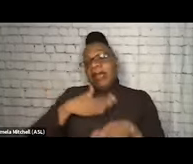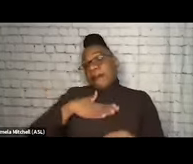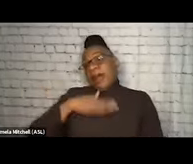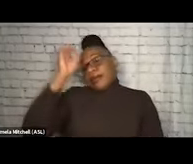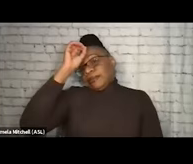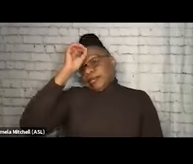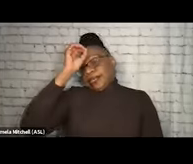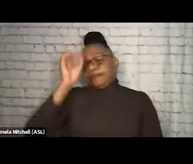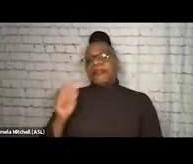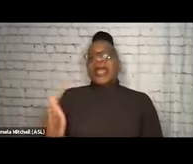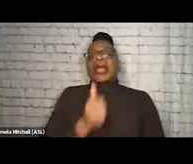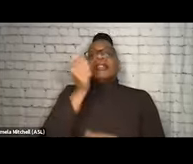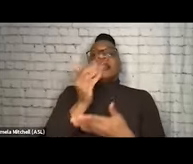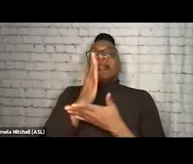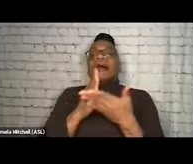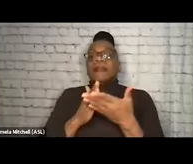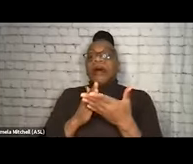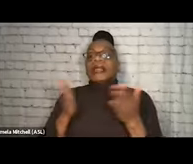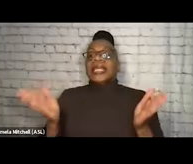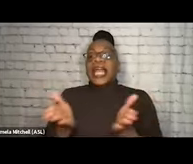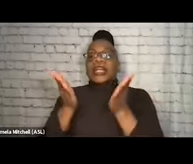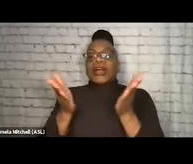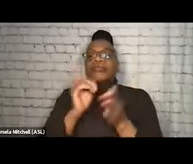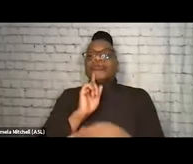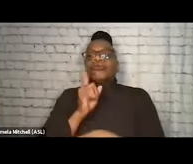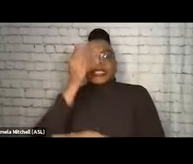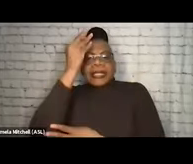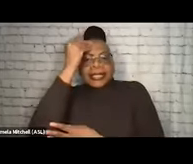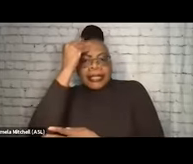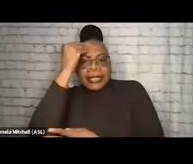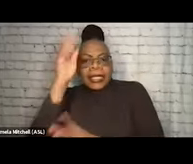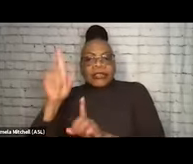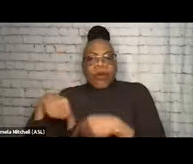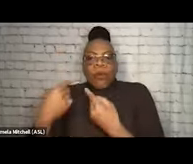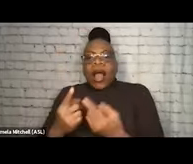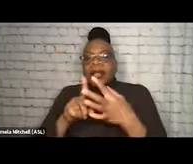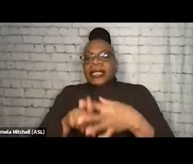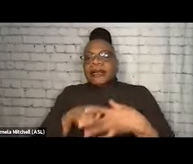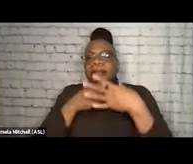The other piece that I encourage you to think about as you're implementing or expanding programming